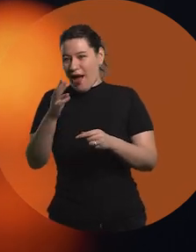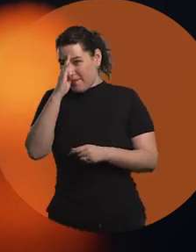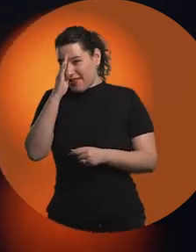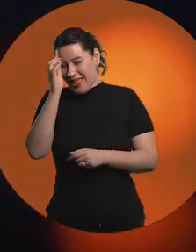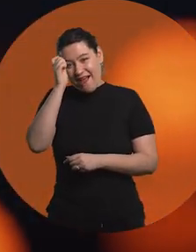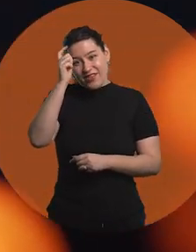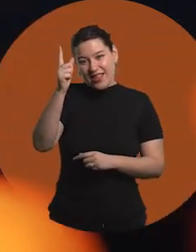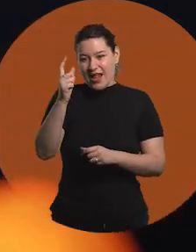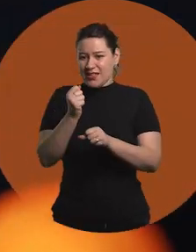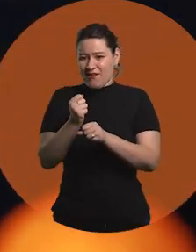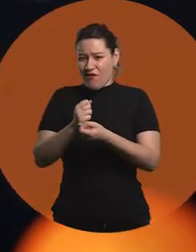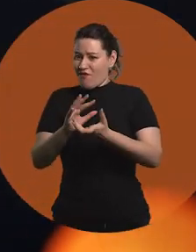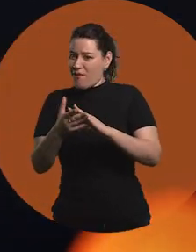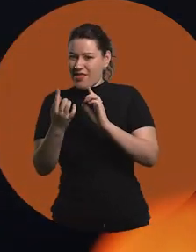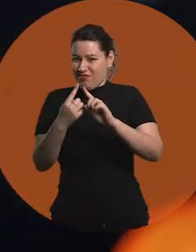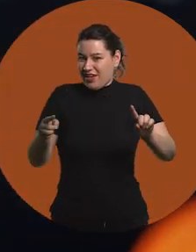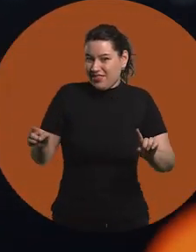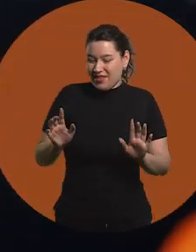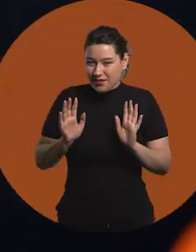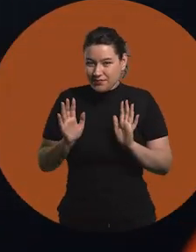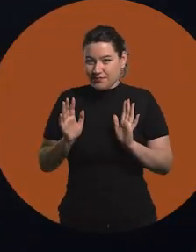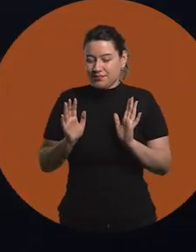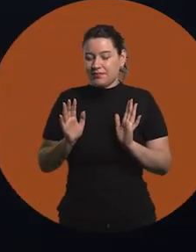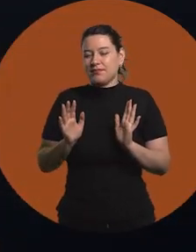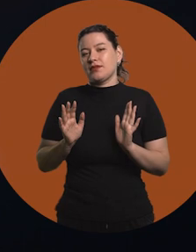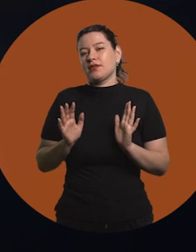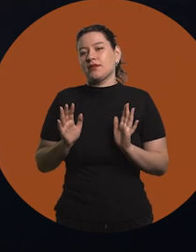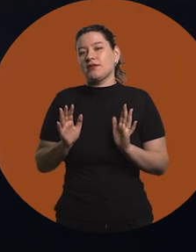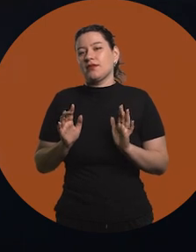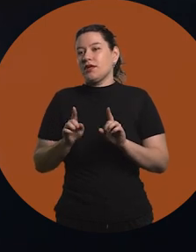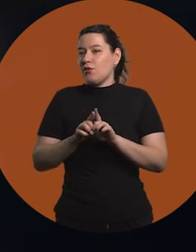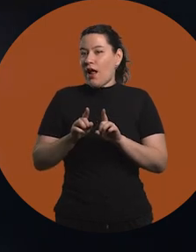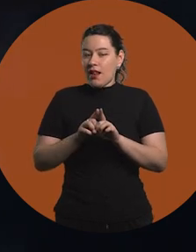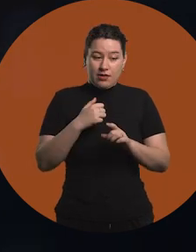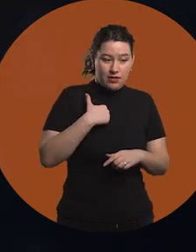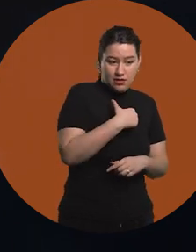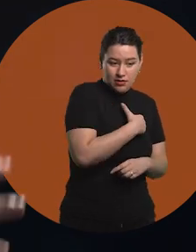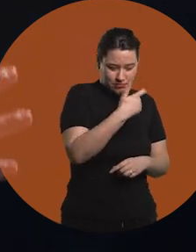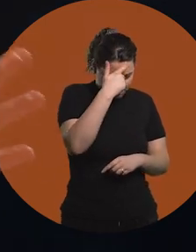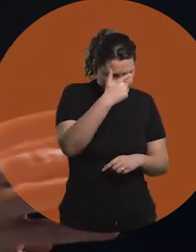and it's a different job, in a sense. It stops being an individual contribution,